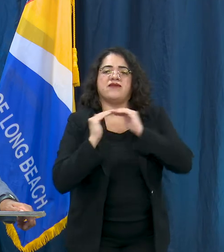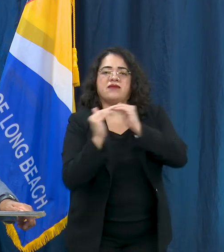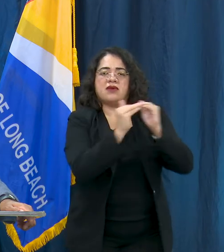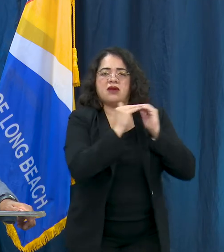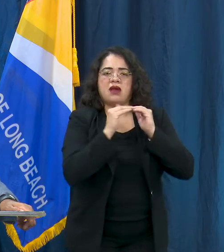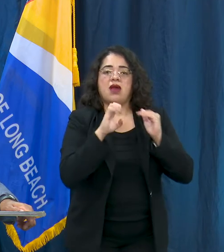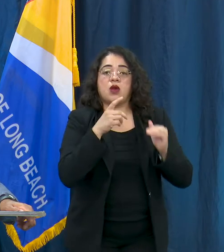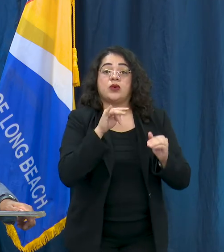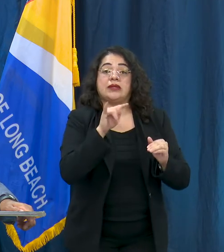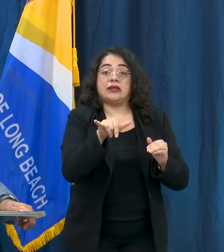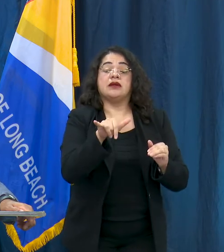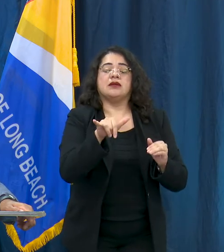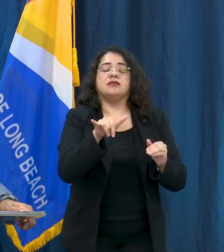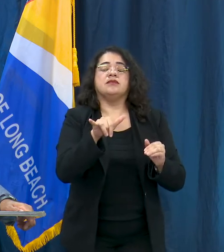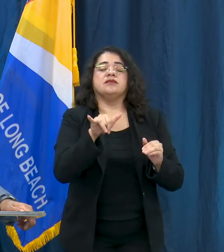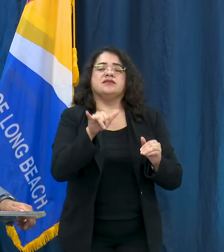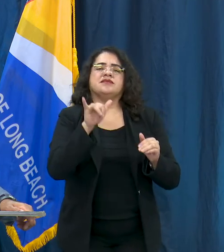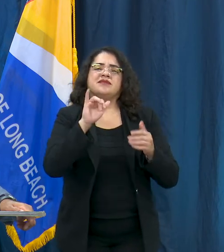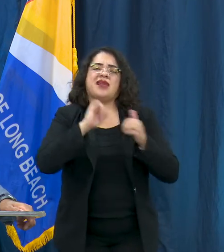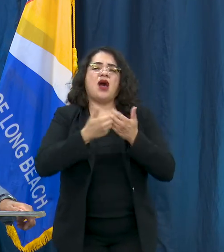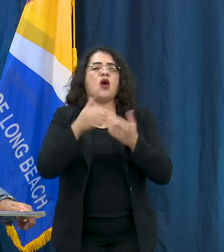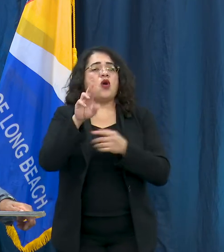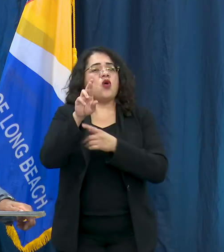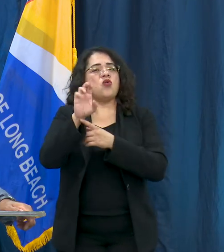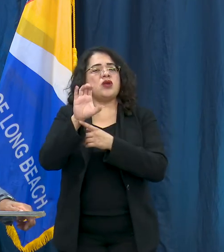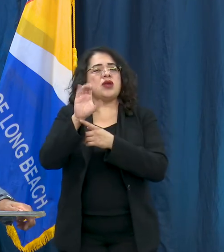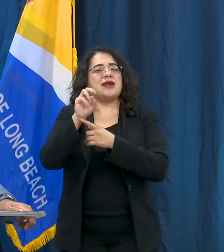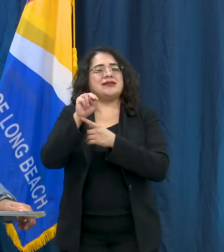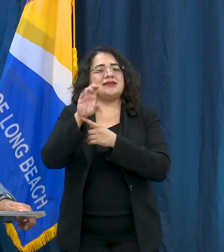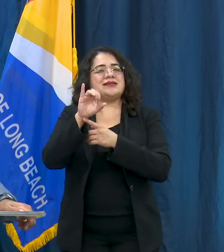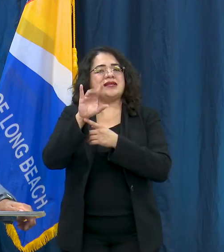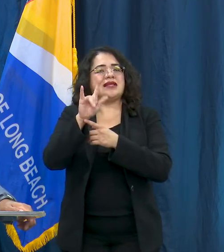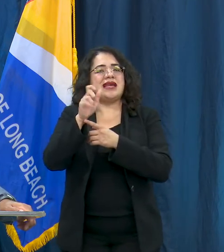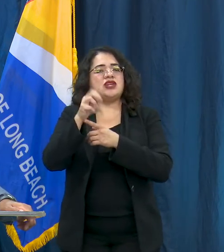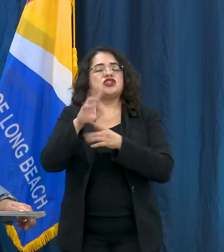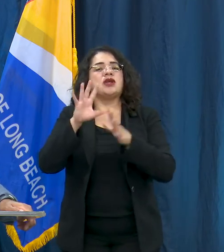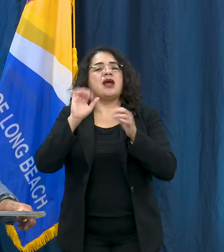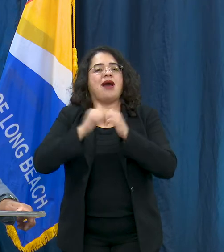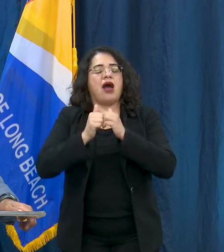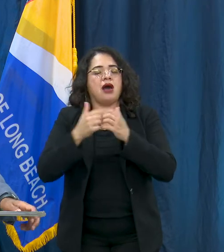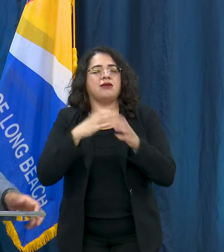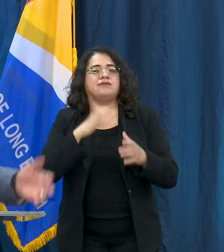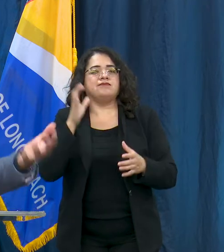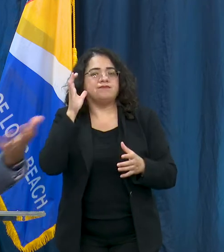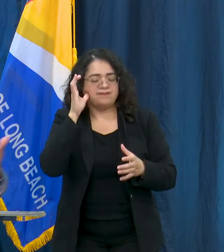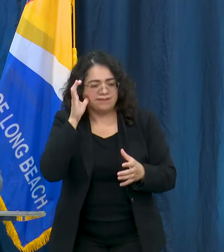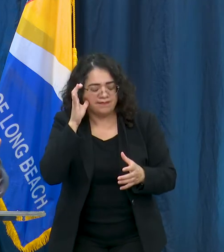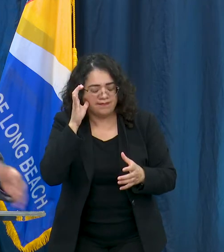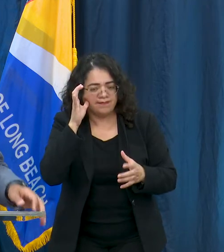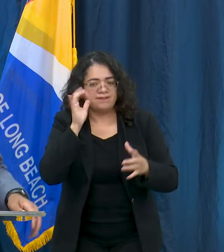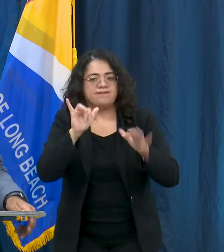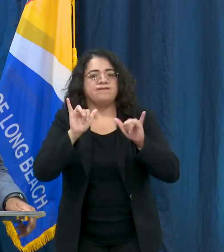on how the reconciliation framework works, how to get involved, how to attend and be a part of one of these